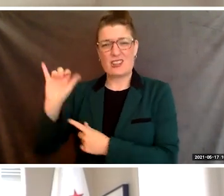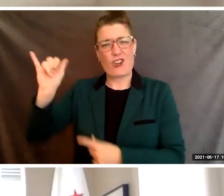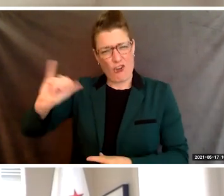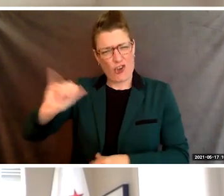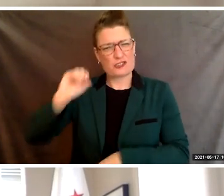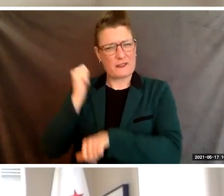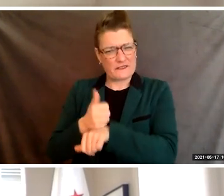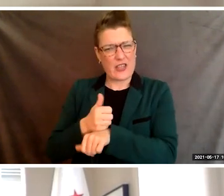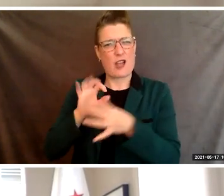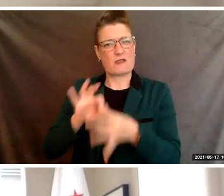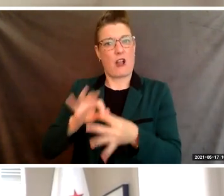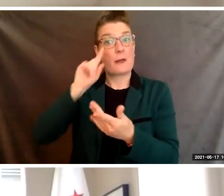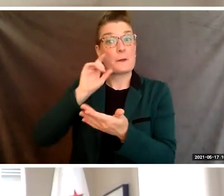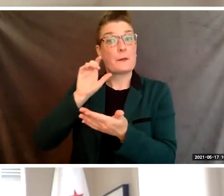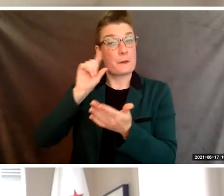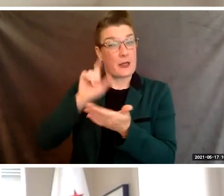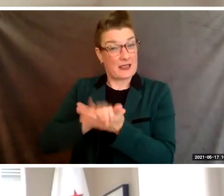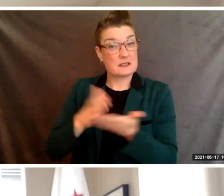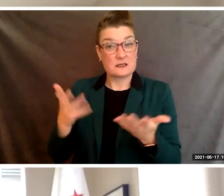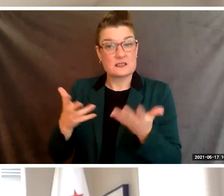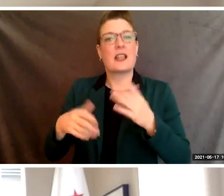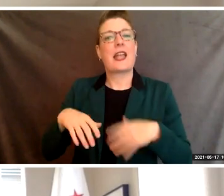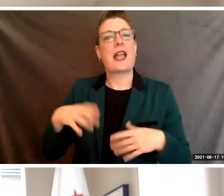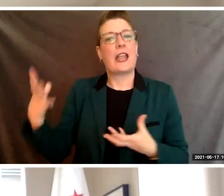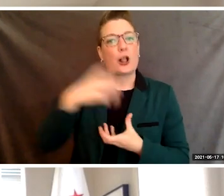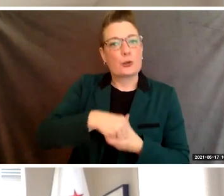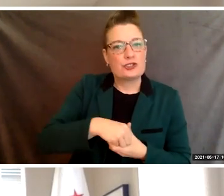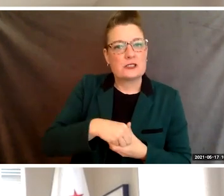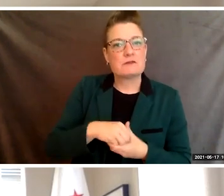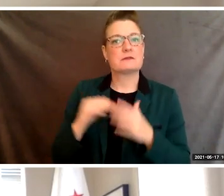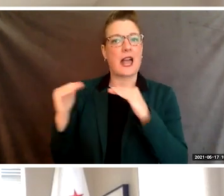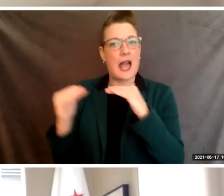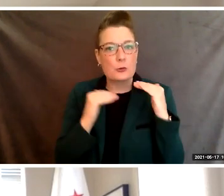of inclusion, equity, diversity, and social justice.